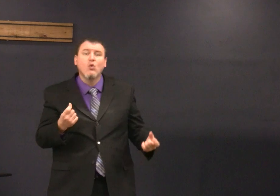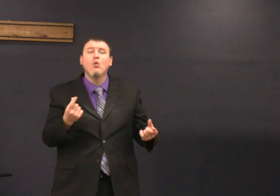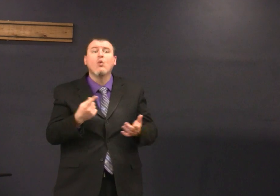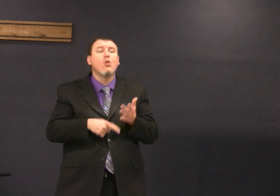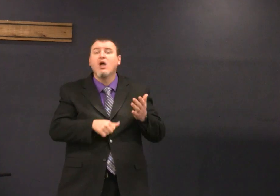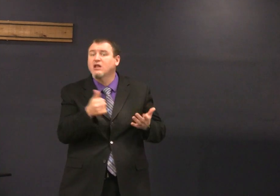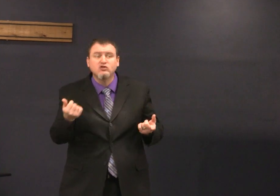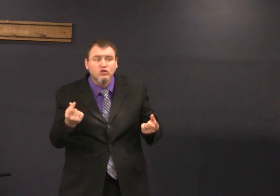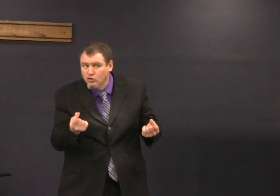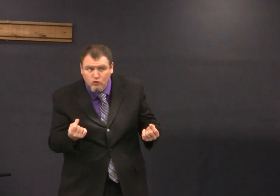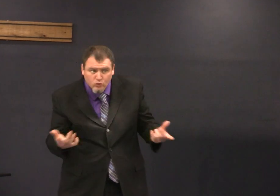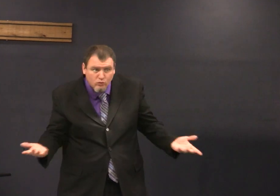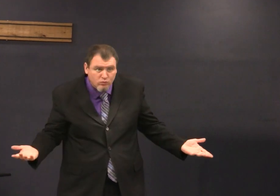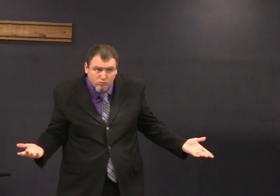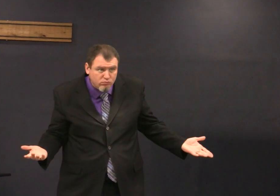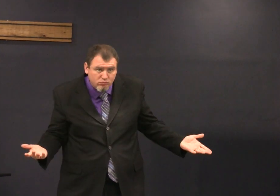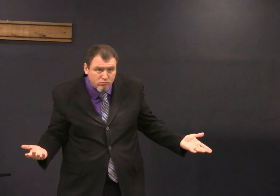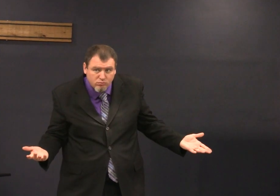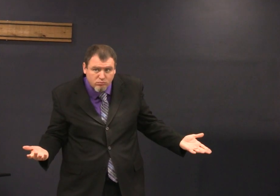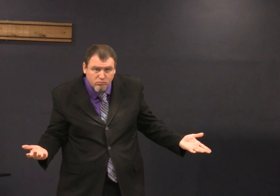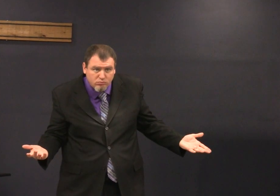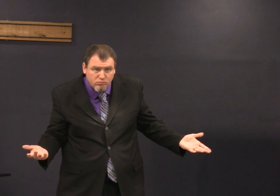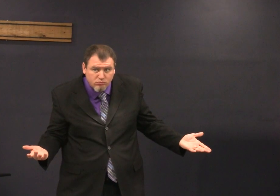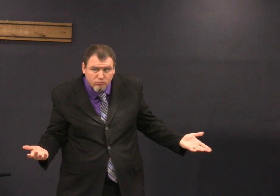and she's 110 years old what else did she do